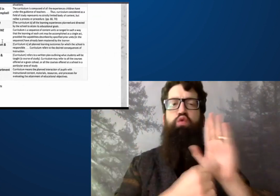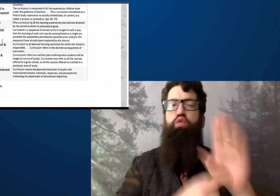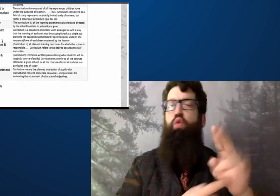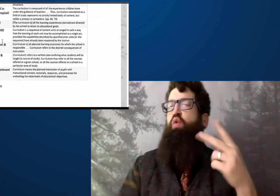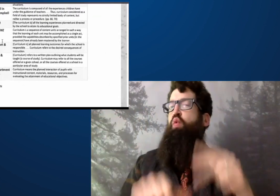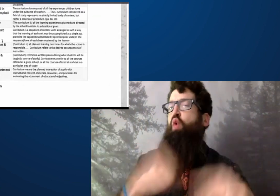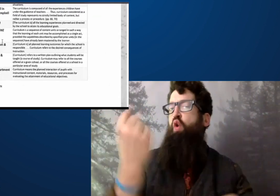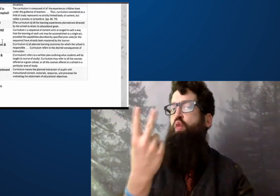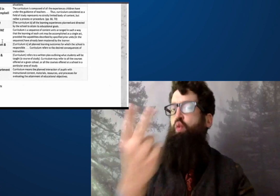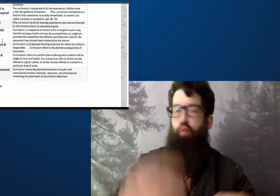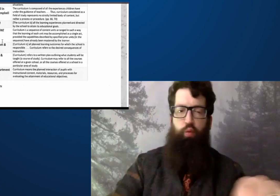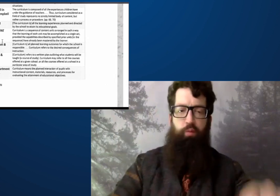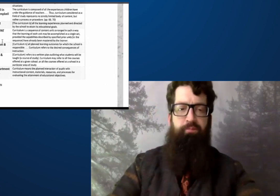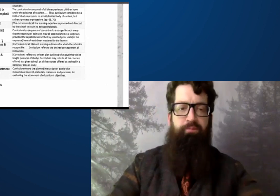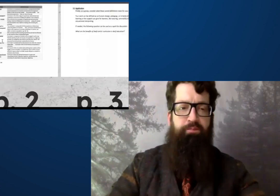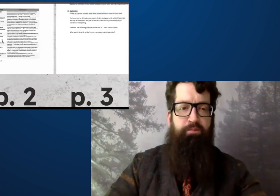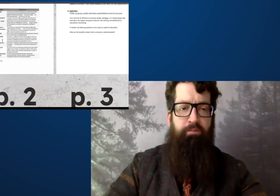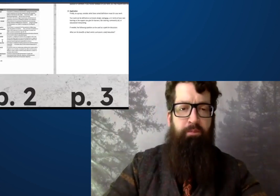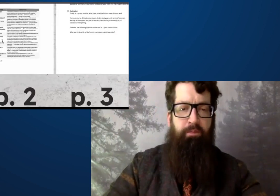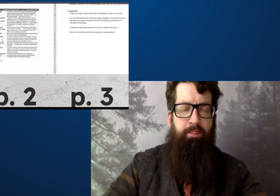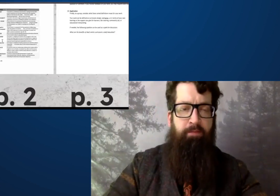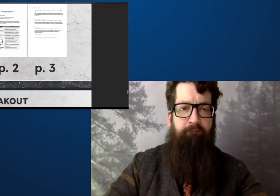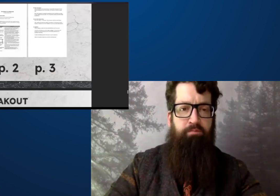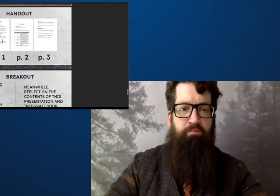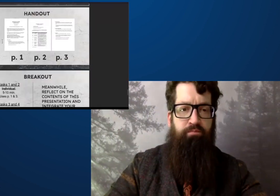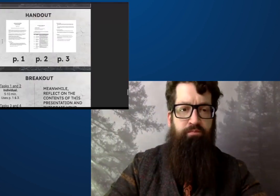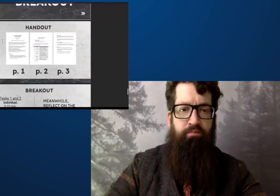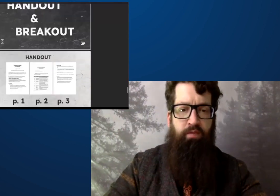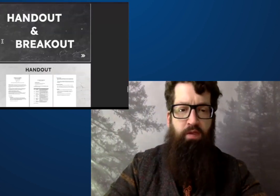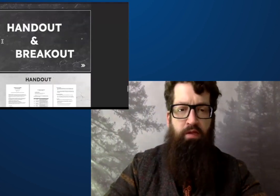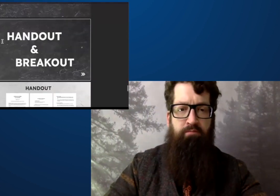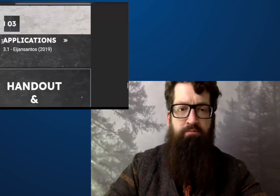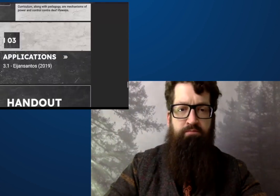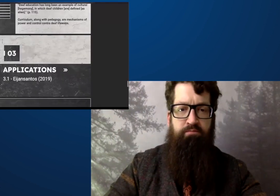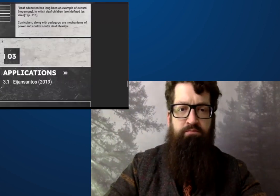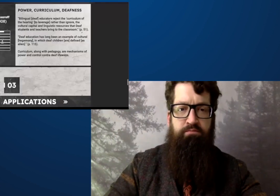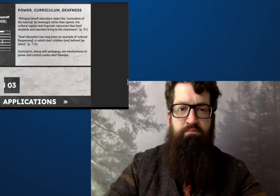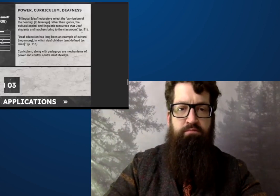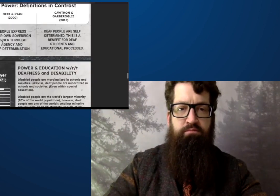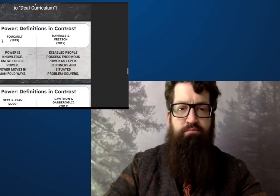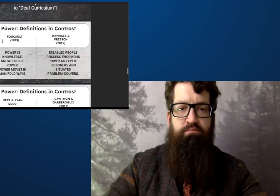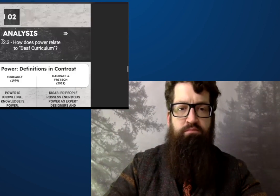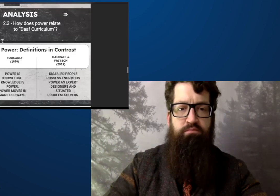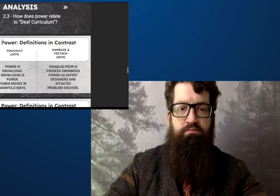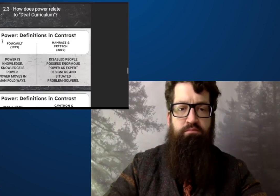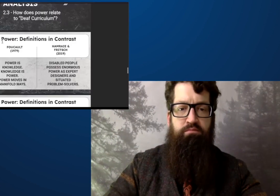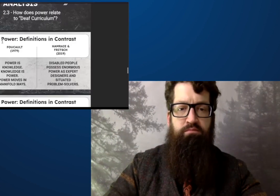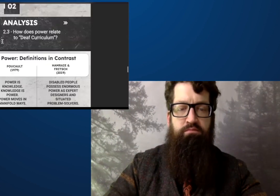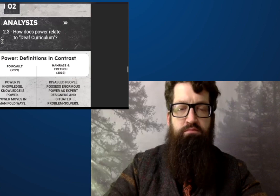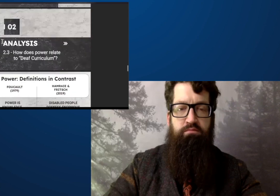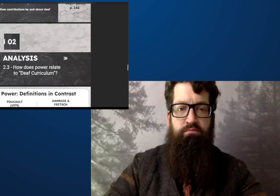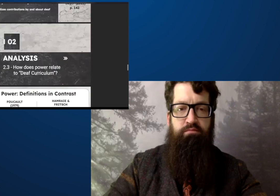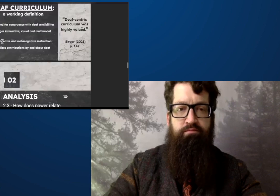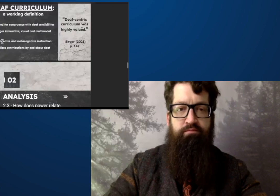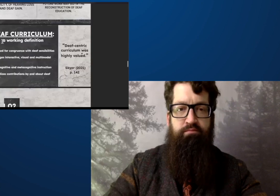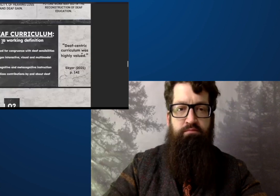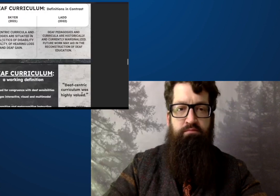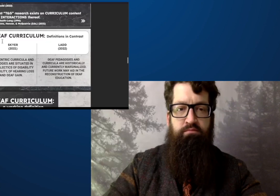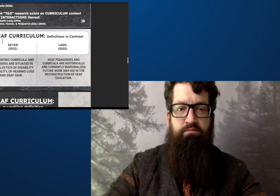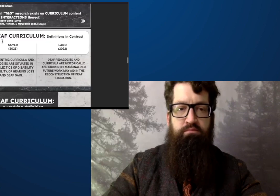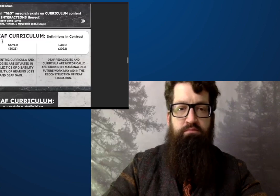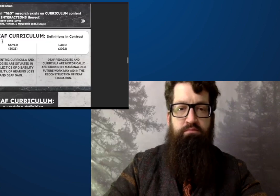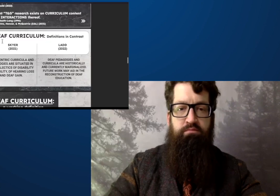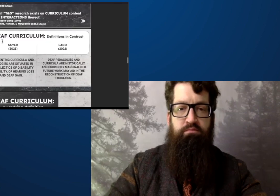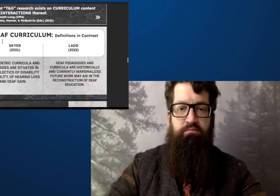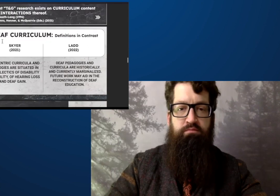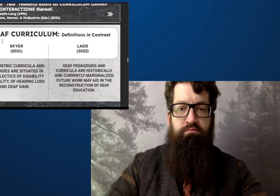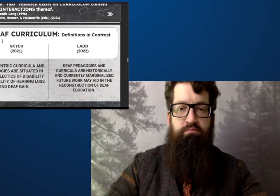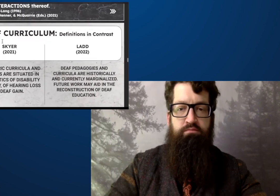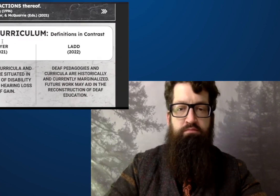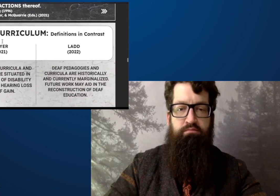So I'm just going to zoom out now and I'll show you the other two.